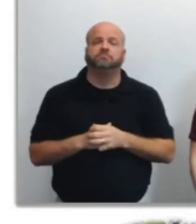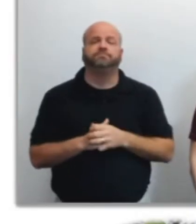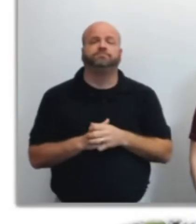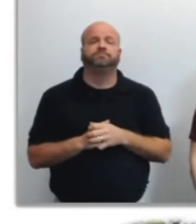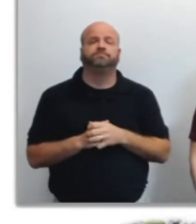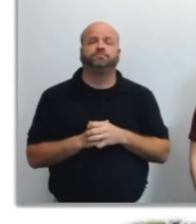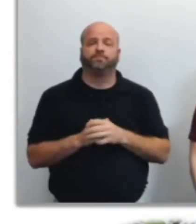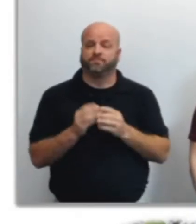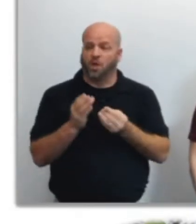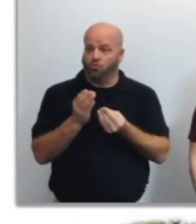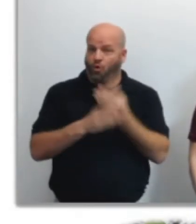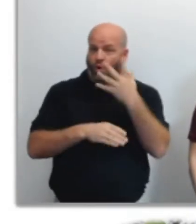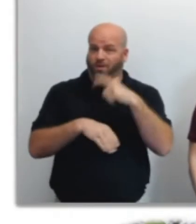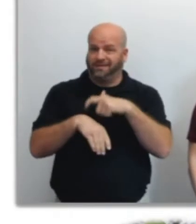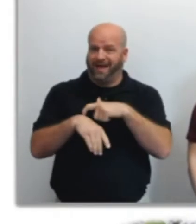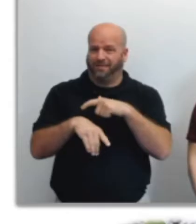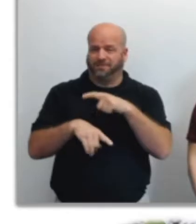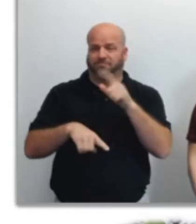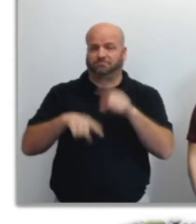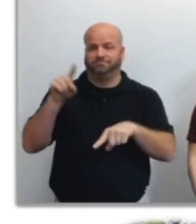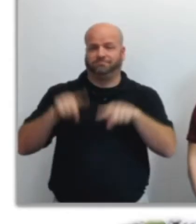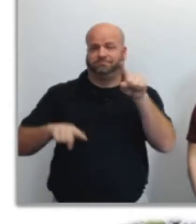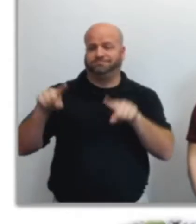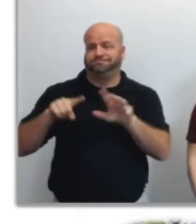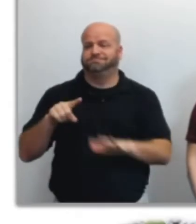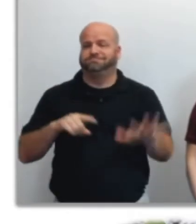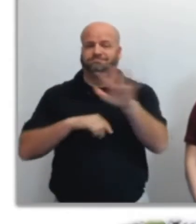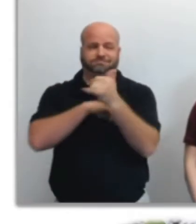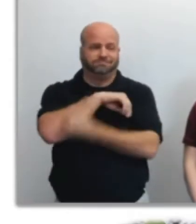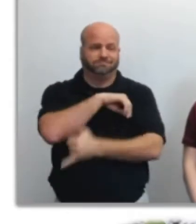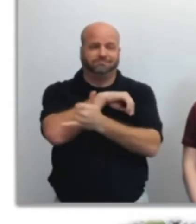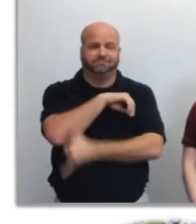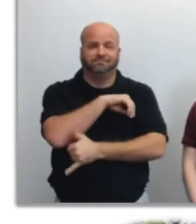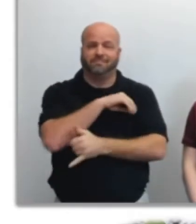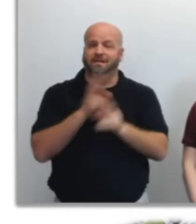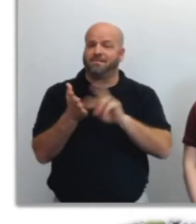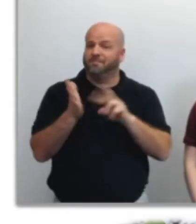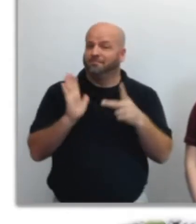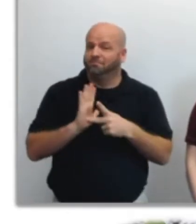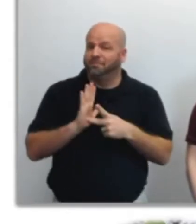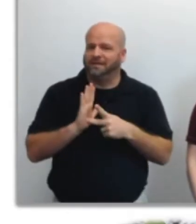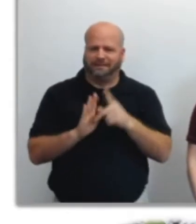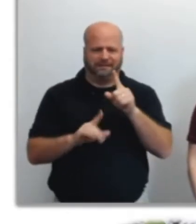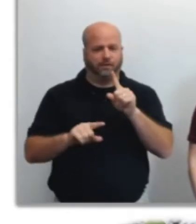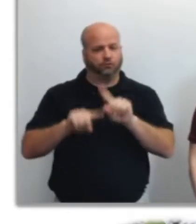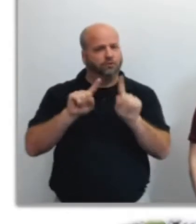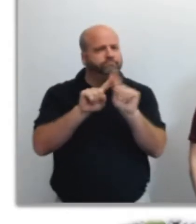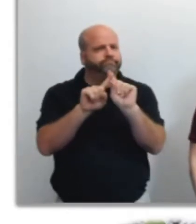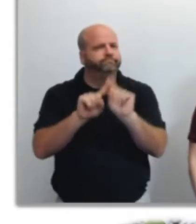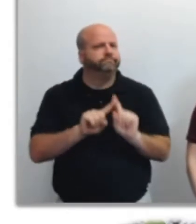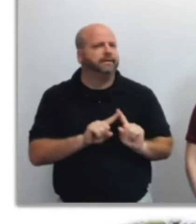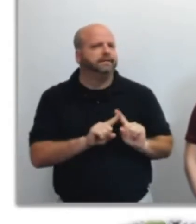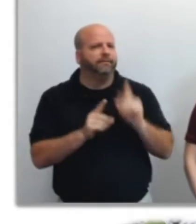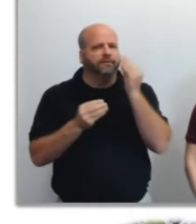Growing seasons differ across the country. Therefore, there are different guidelines on the issuance of frost and freeze alerts,